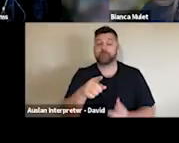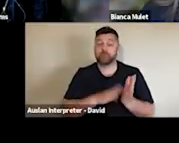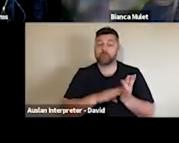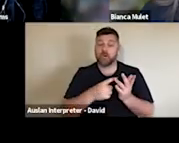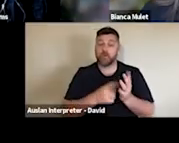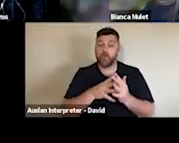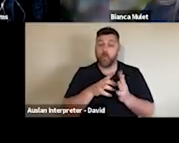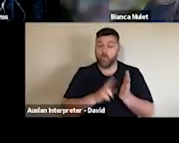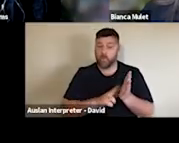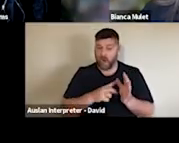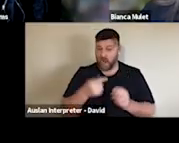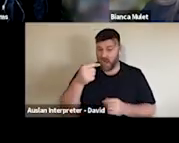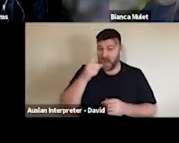Some presenters are reporting sales going gangbusters.